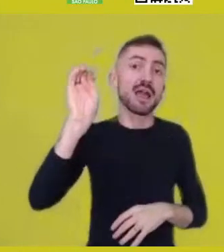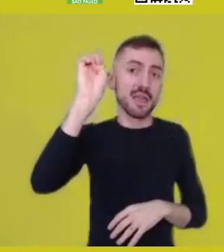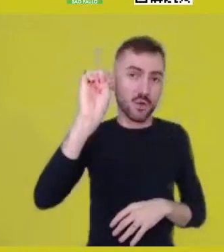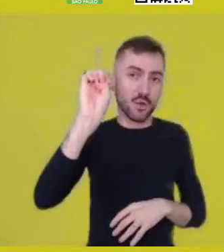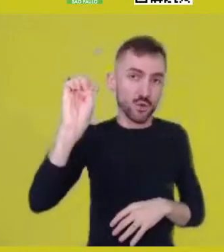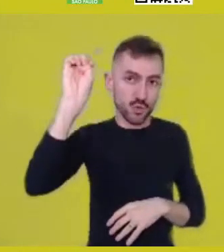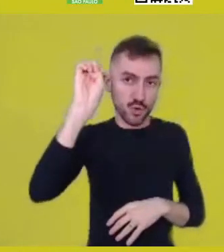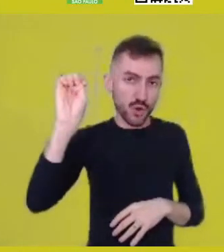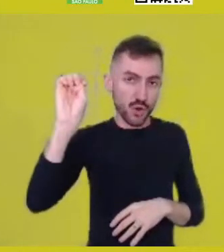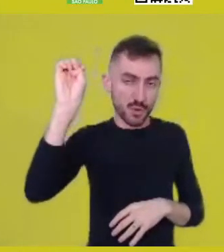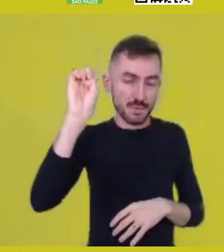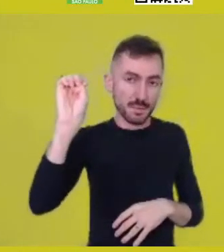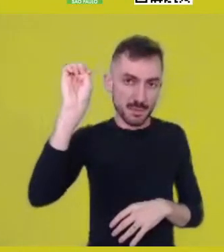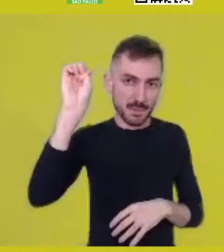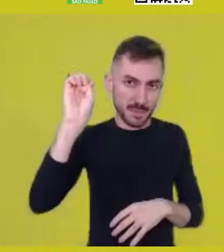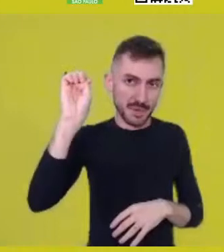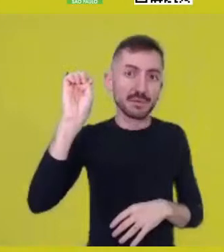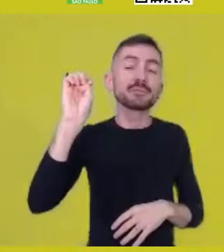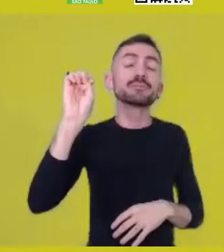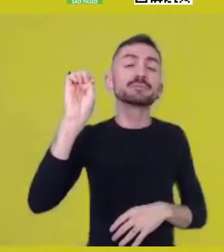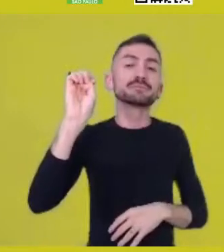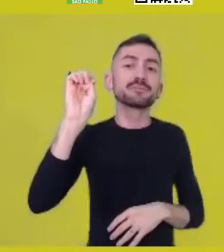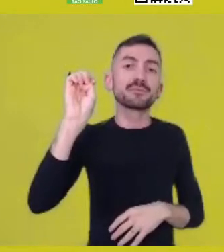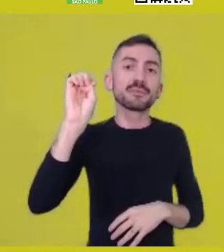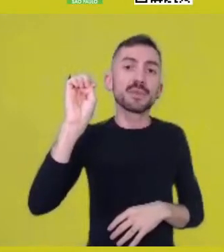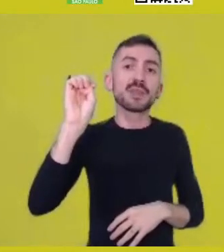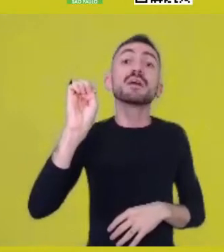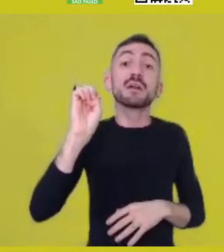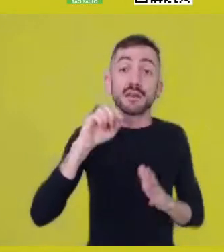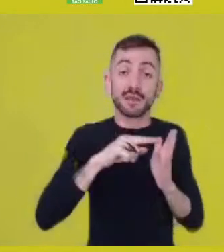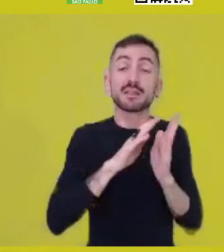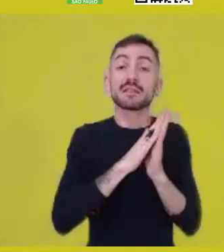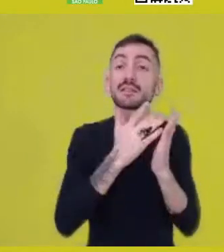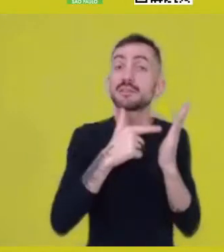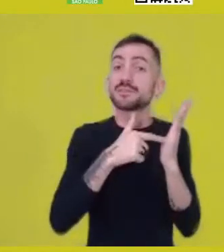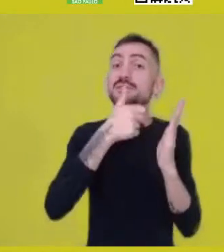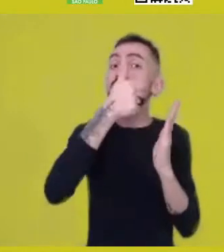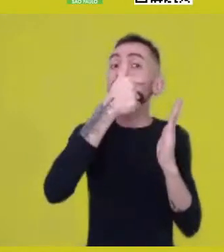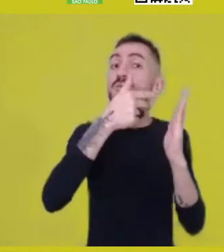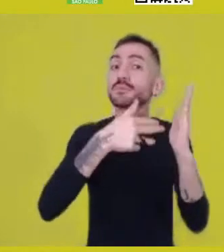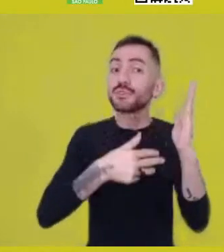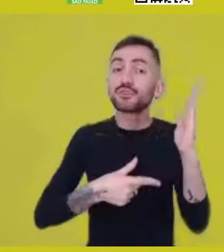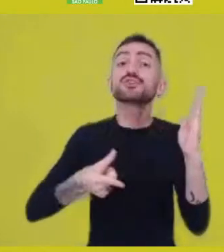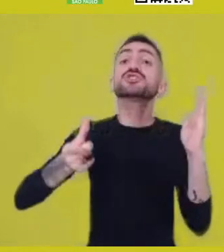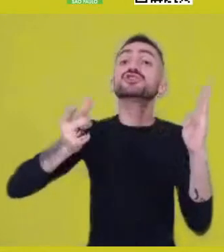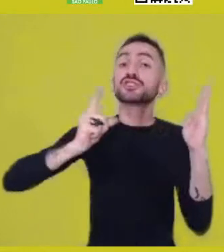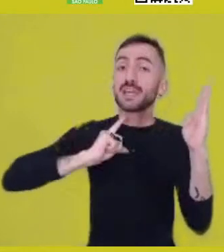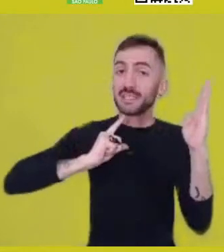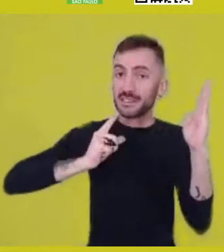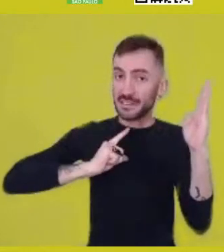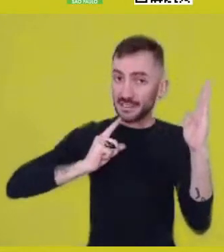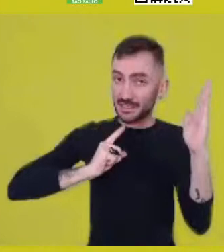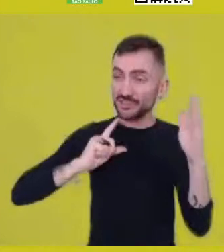the idea that there was a philosophy in the African continent,